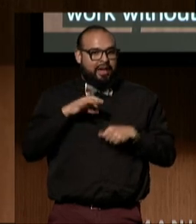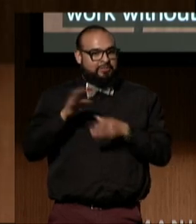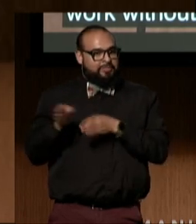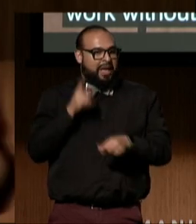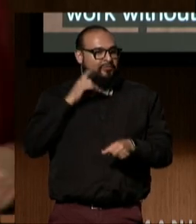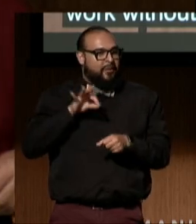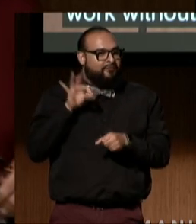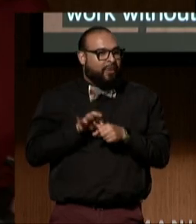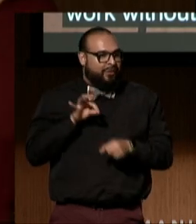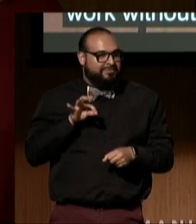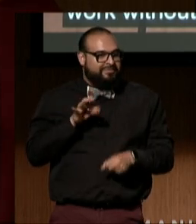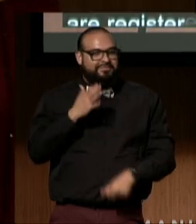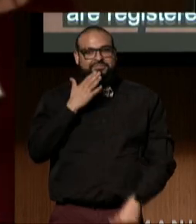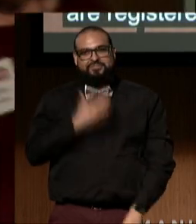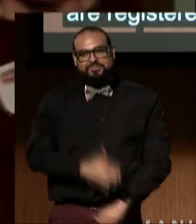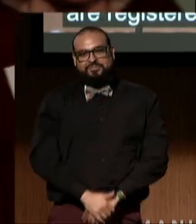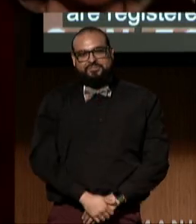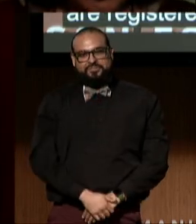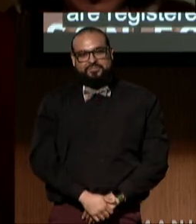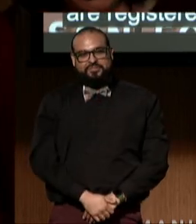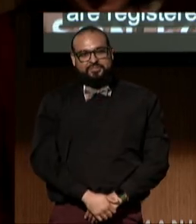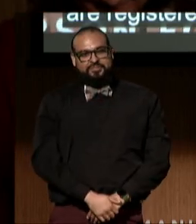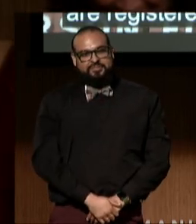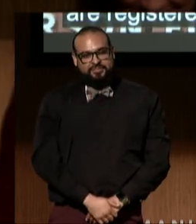(audience applauding)